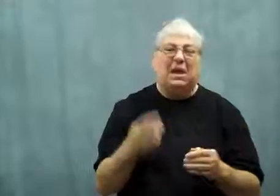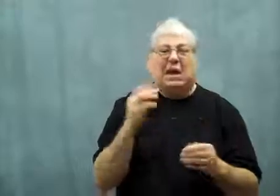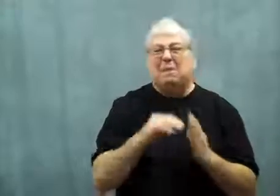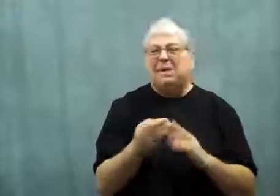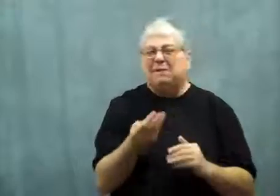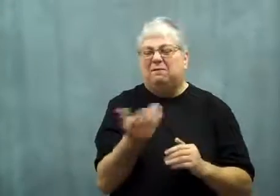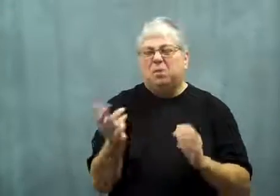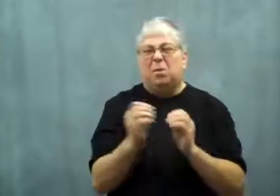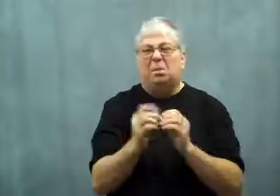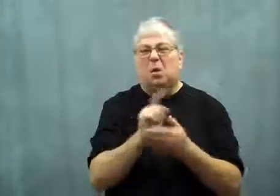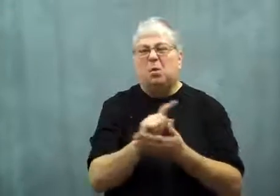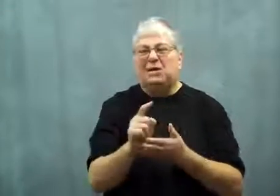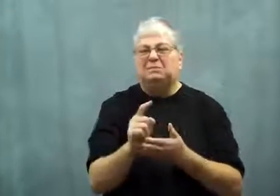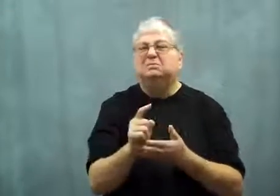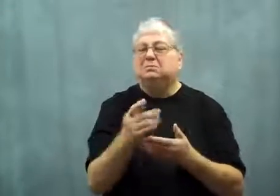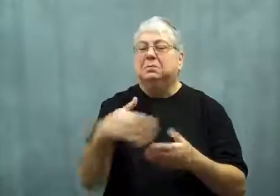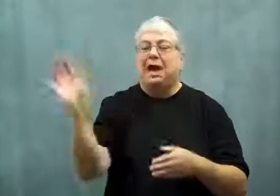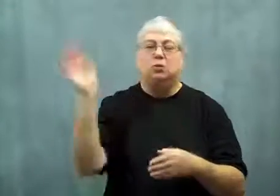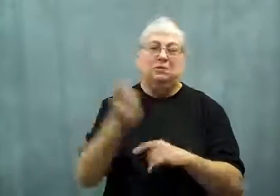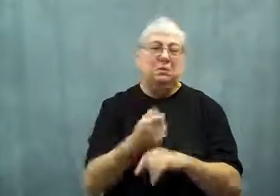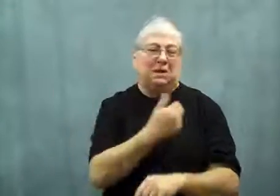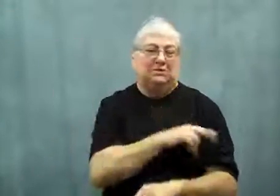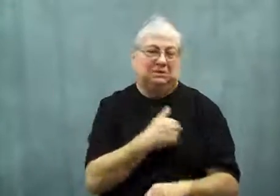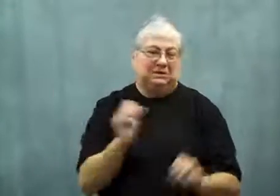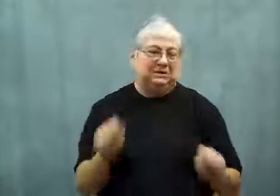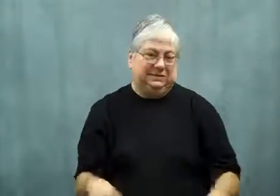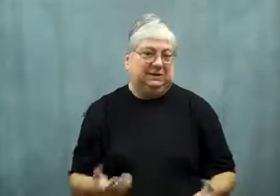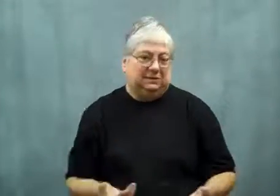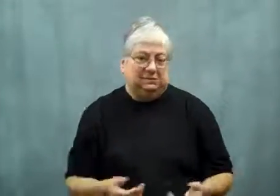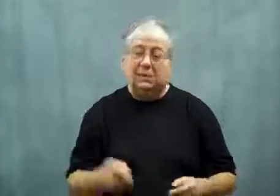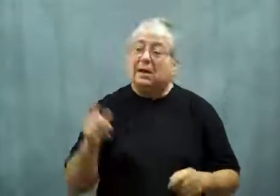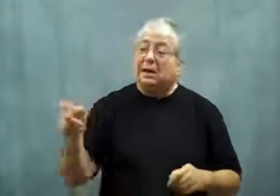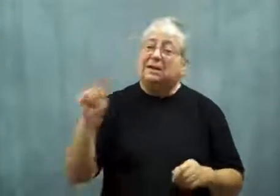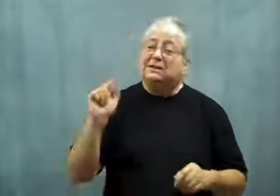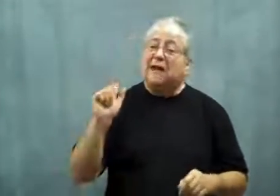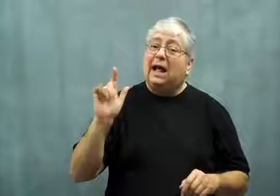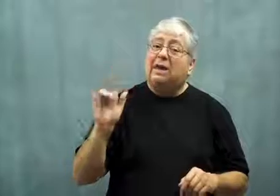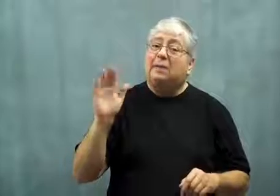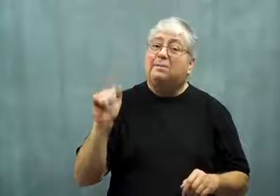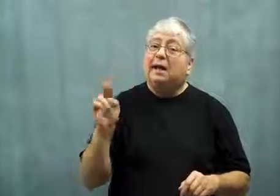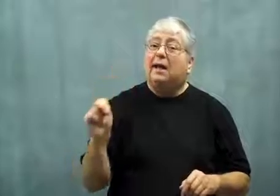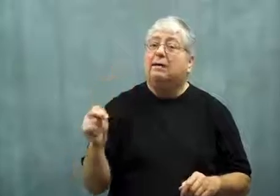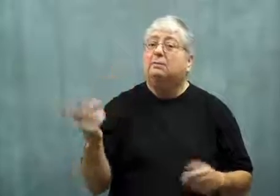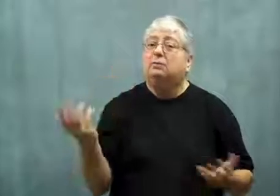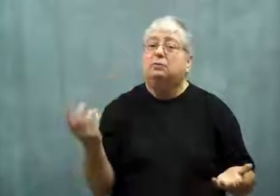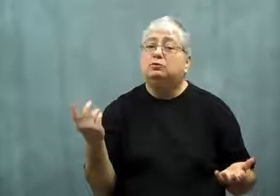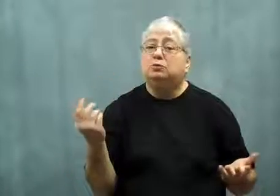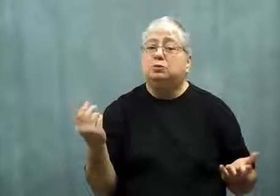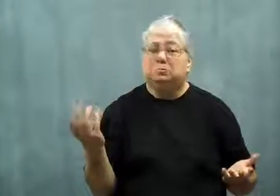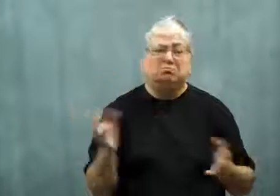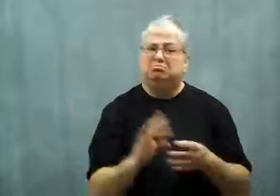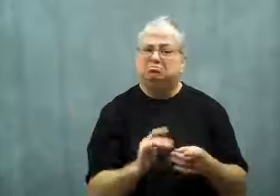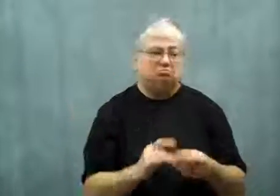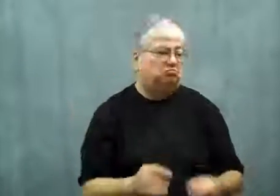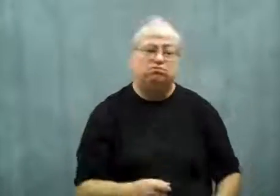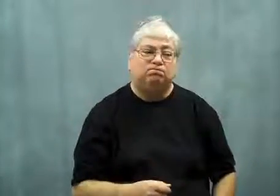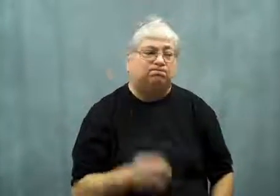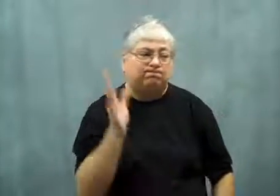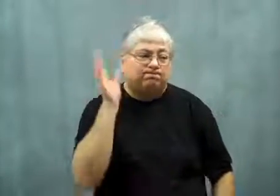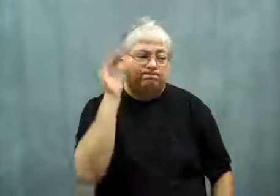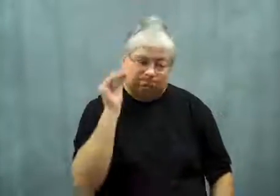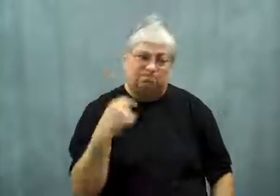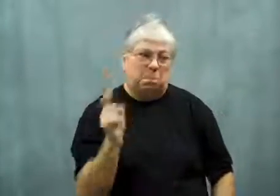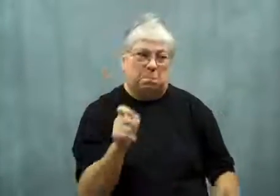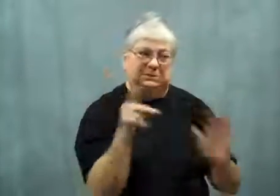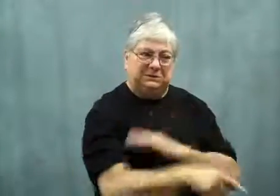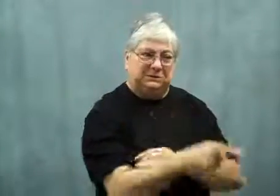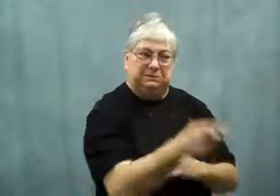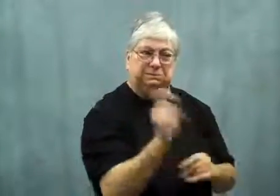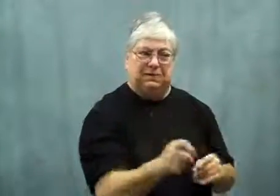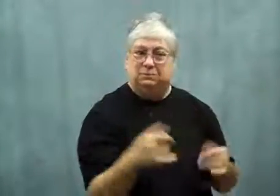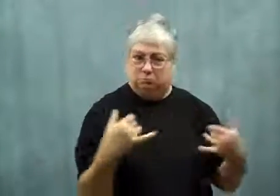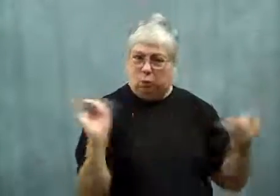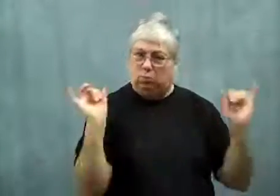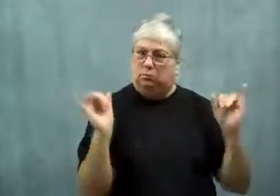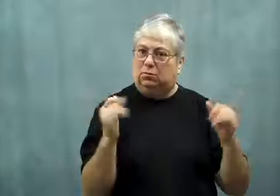She's expected to be released from the hospital in a few weeks.